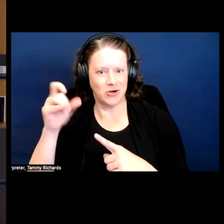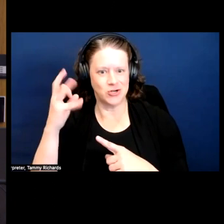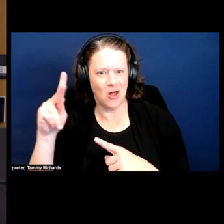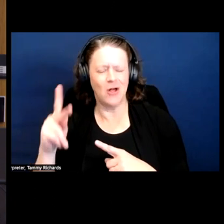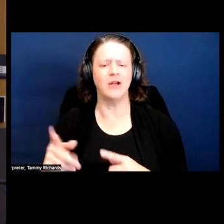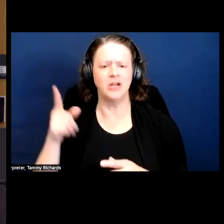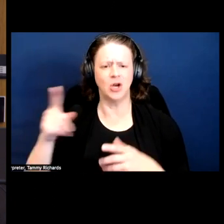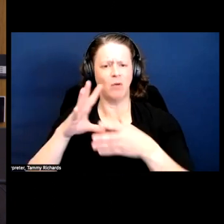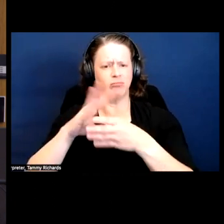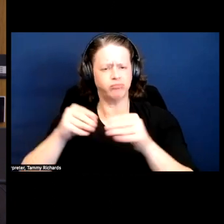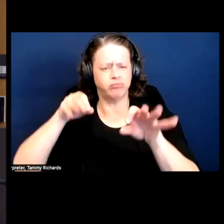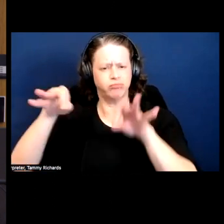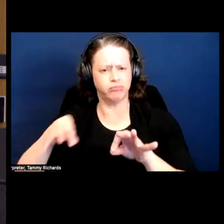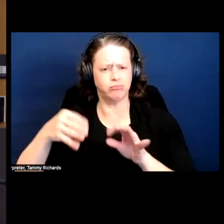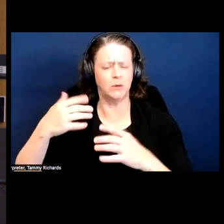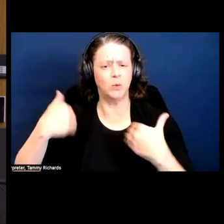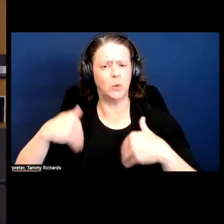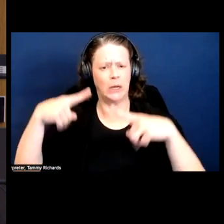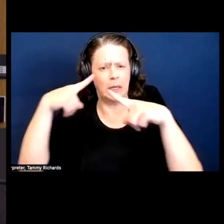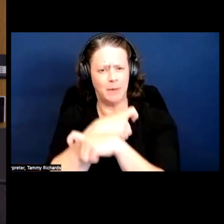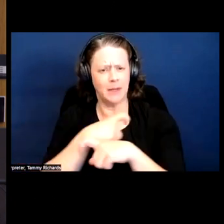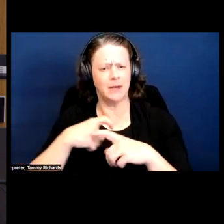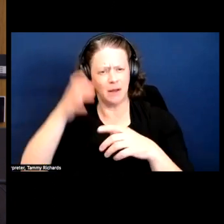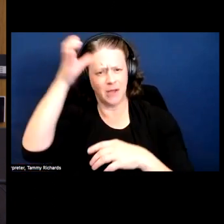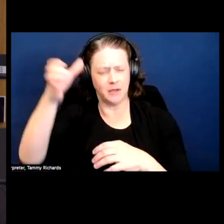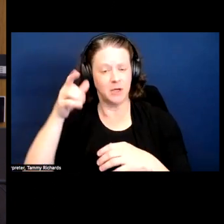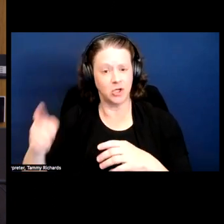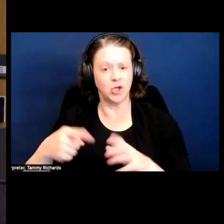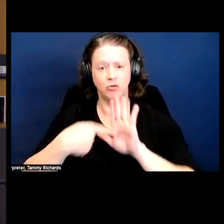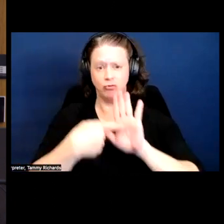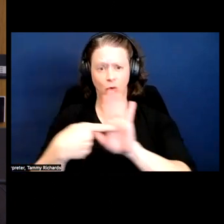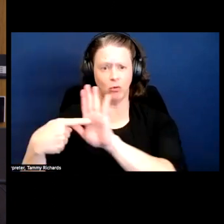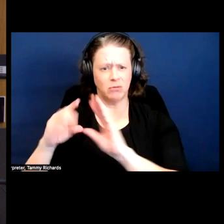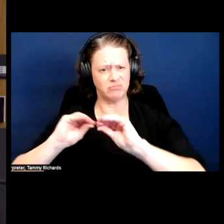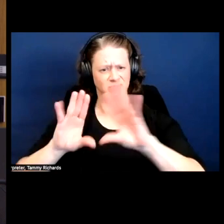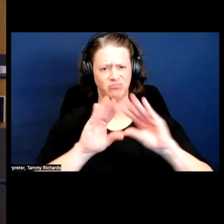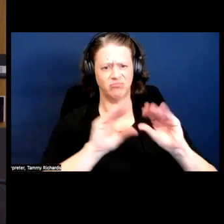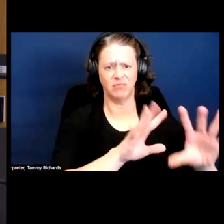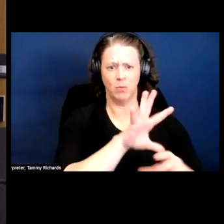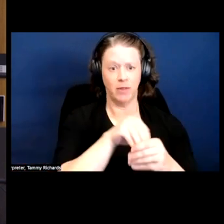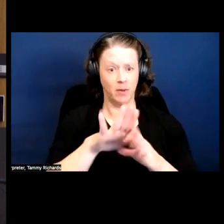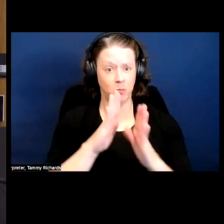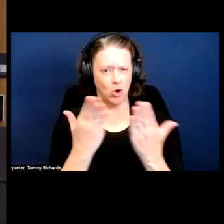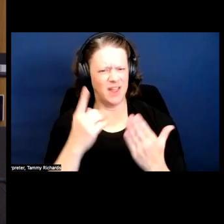concepts that she renders in, very understandable ways, in the book. And I think that was part of the project.